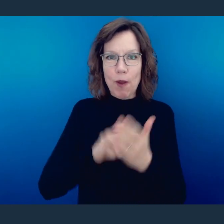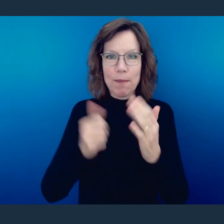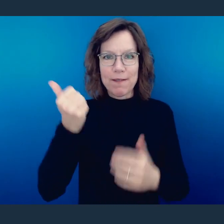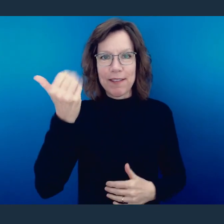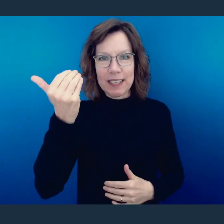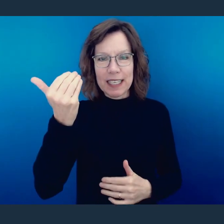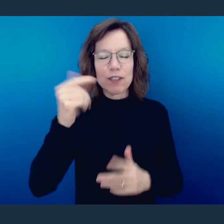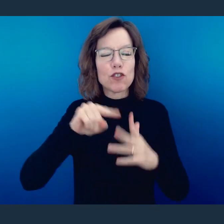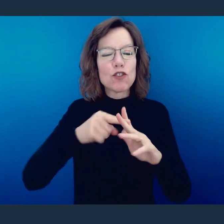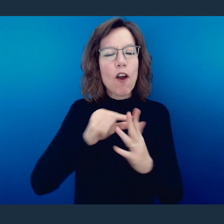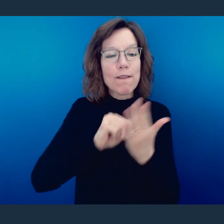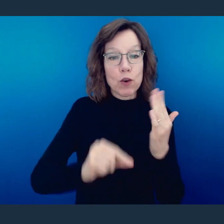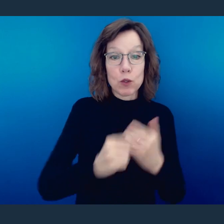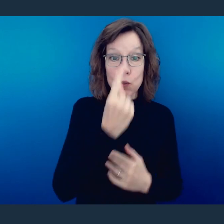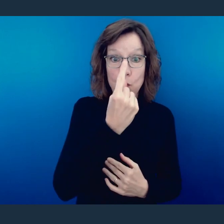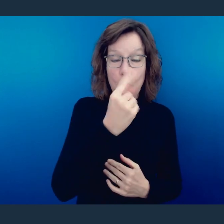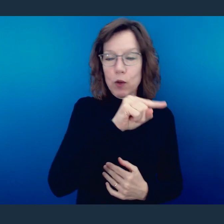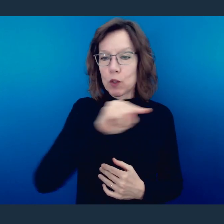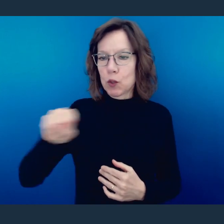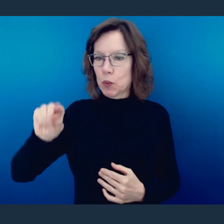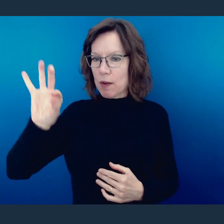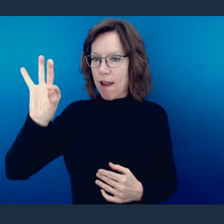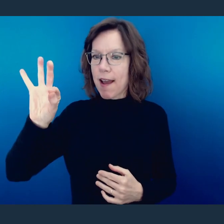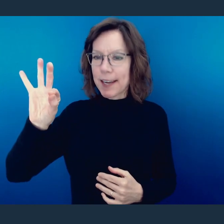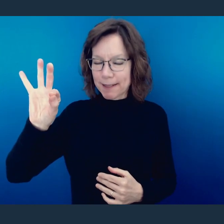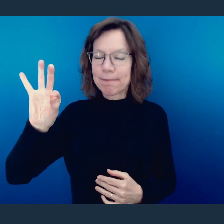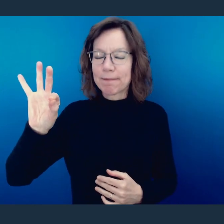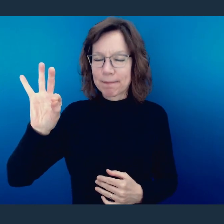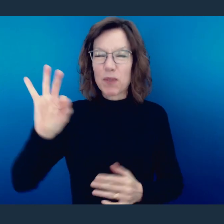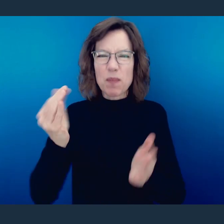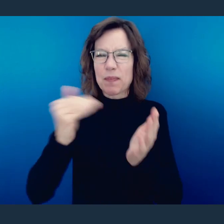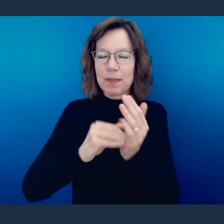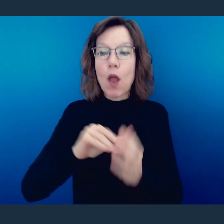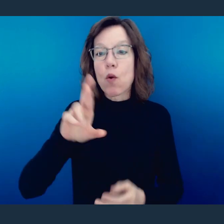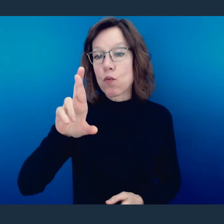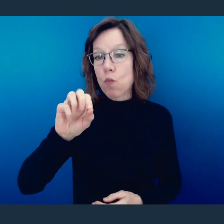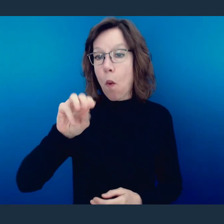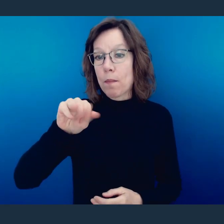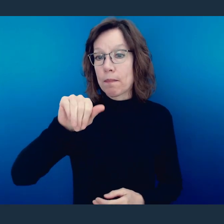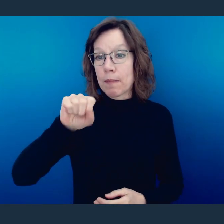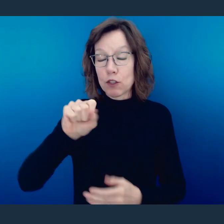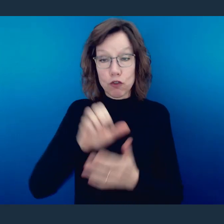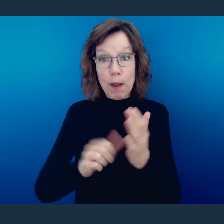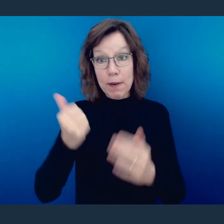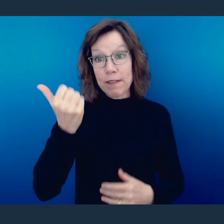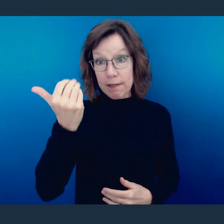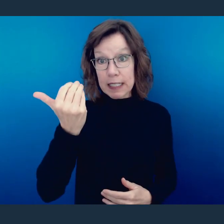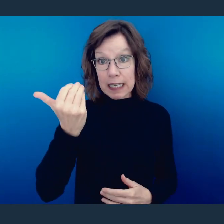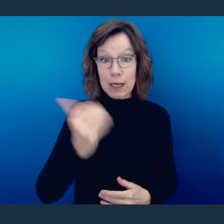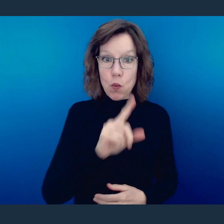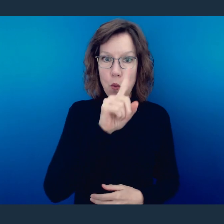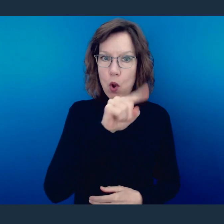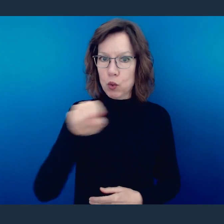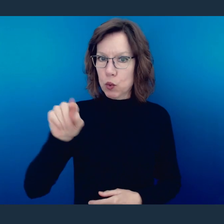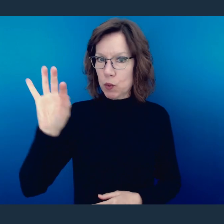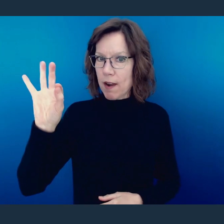to be picking up in verse 1 and going over to verse 9. Again, that's Romans 15:1-9.